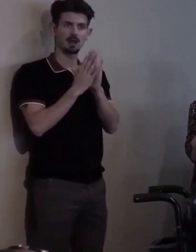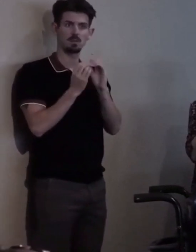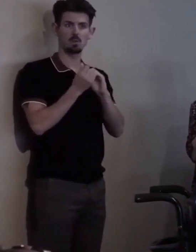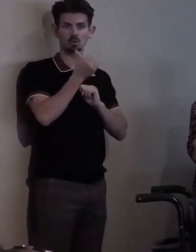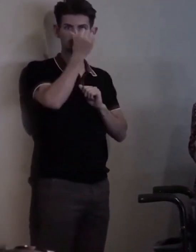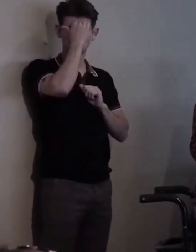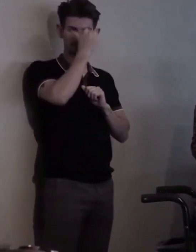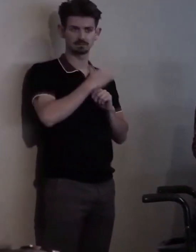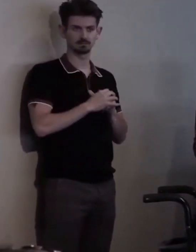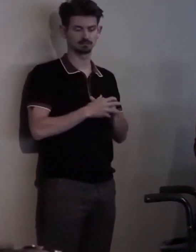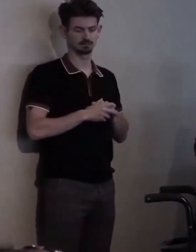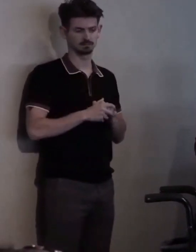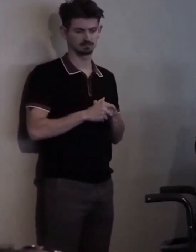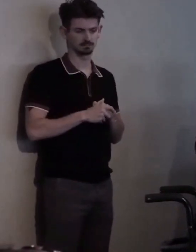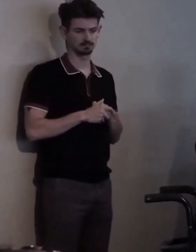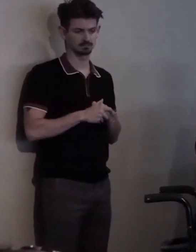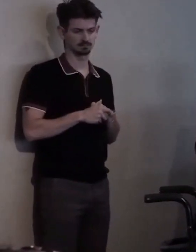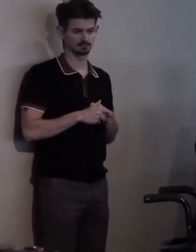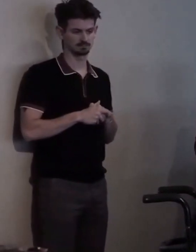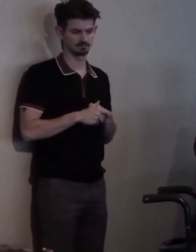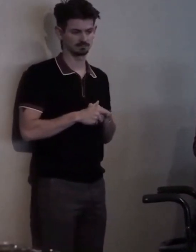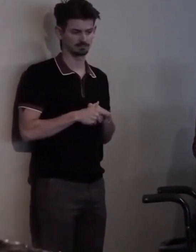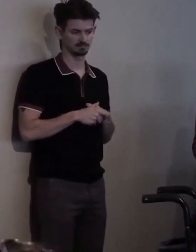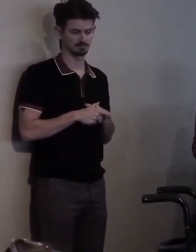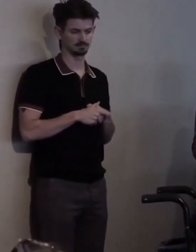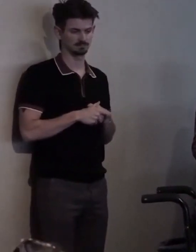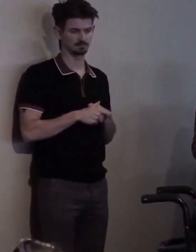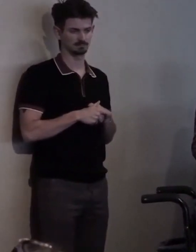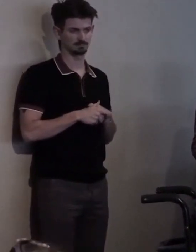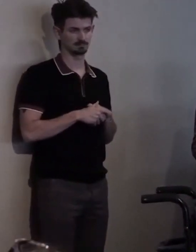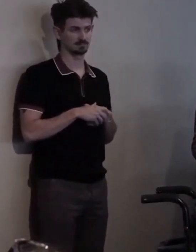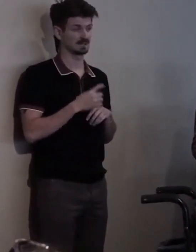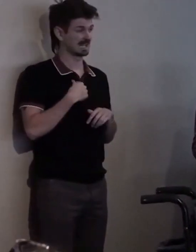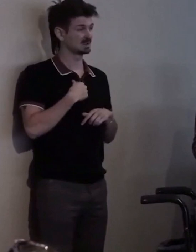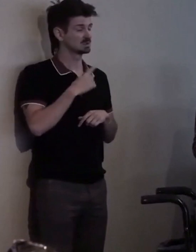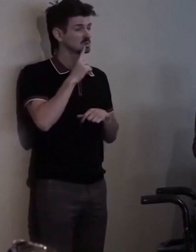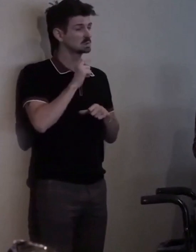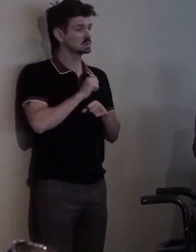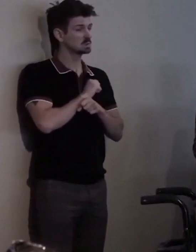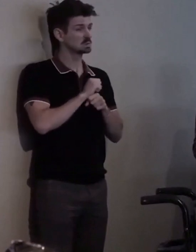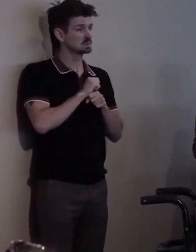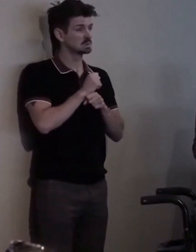[chuckle] and I was really angry riding that bus back and forth